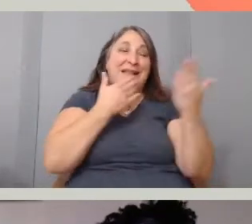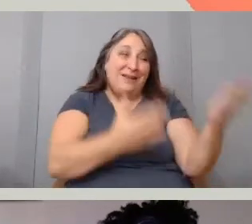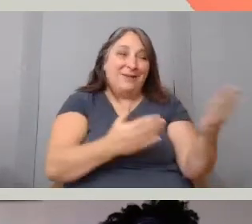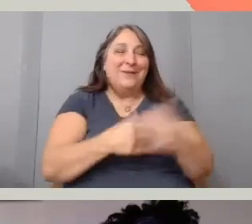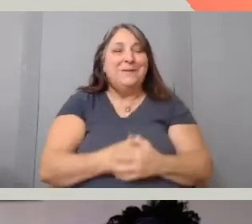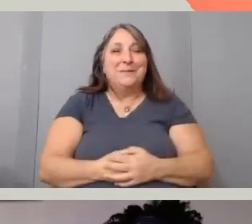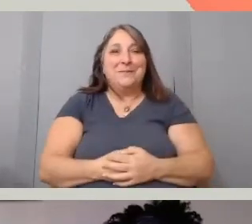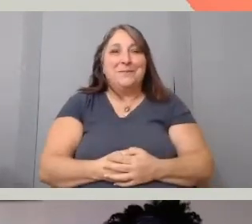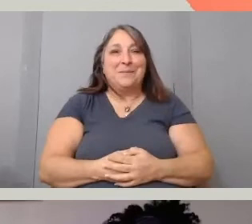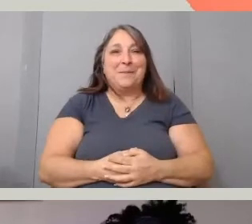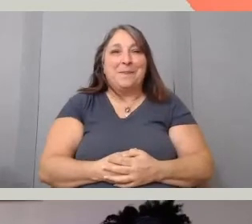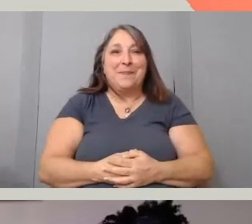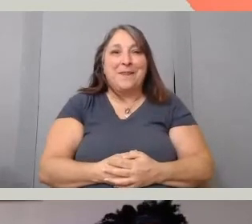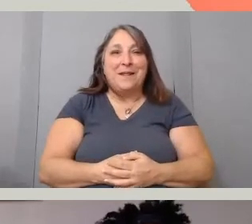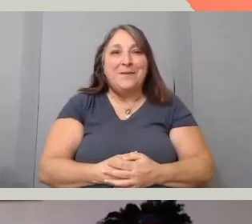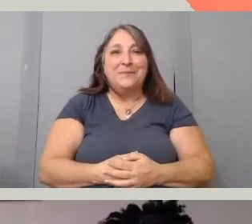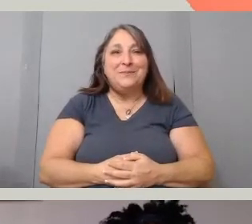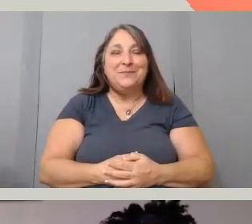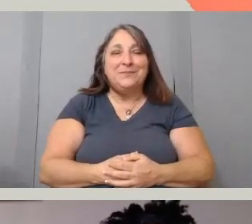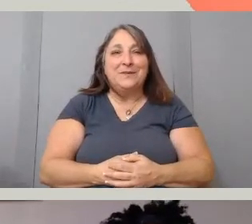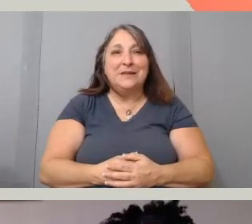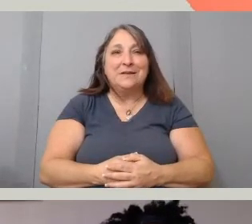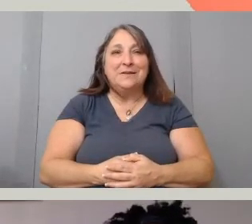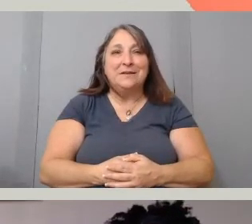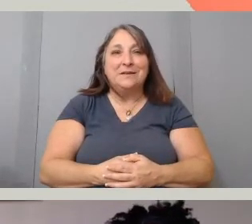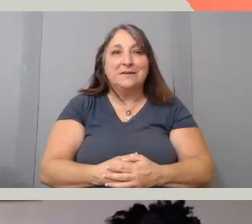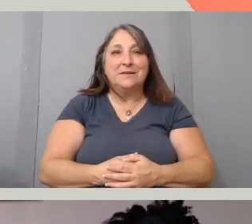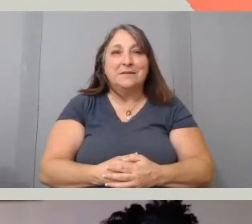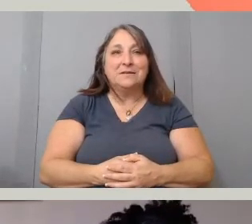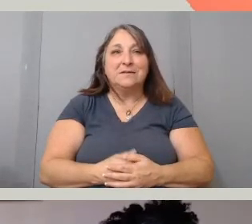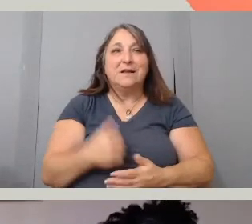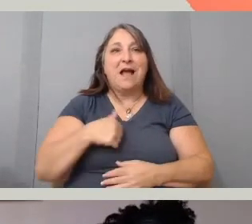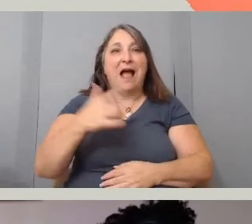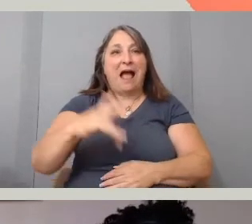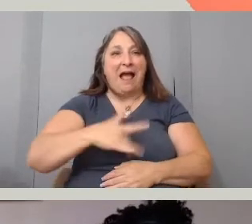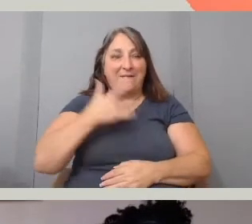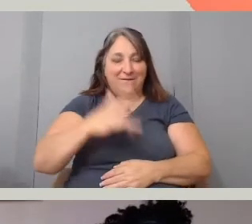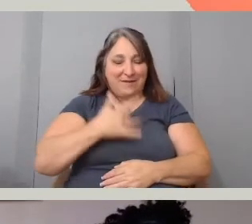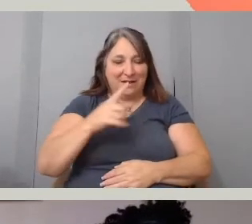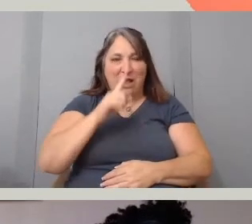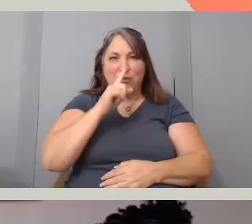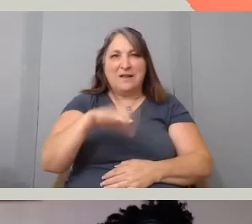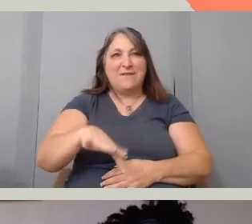I want to say a point of what you're saying, I feel like I really found my voice as a storyteller